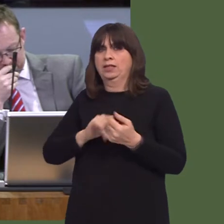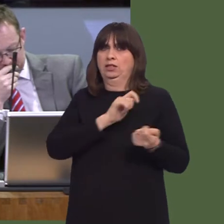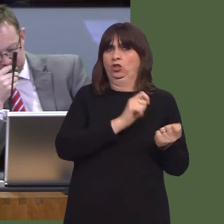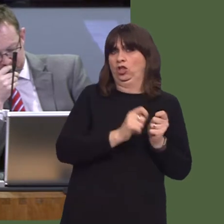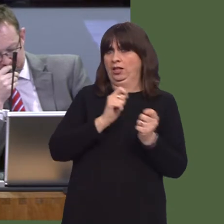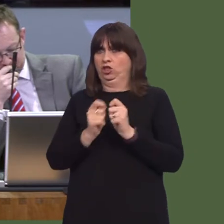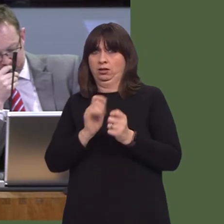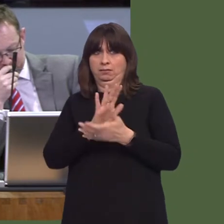more compassionate response?